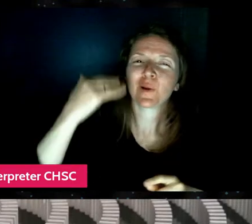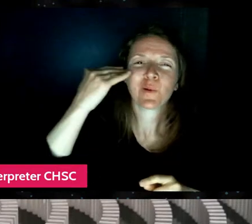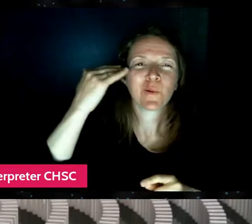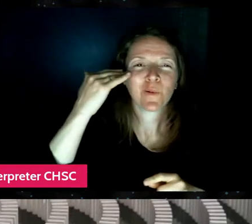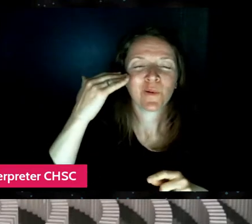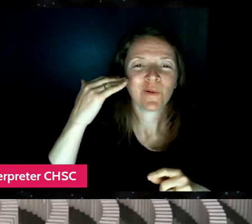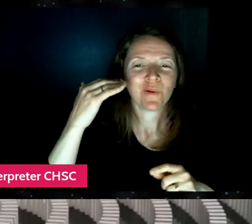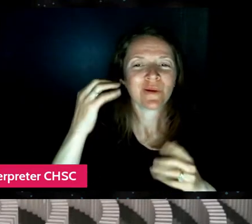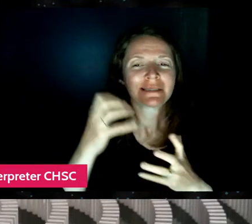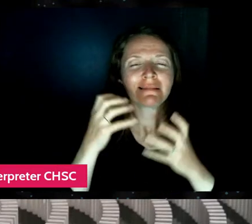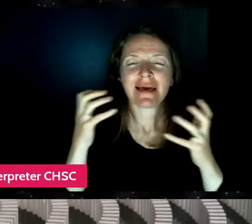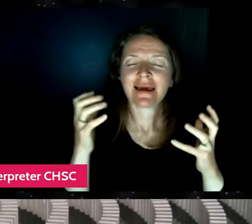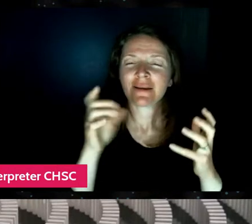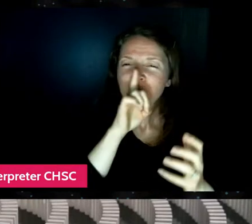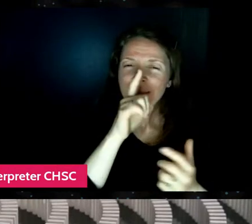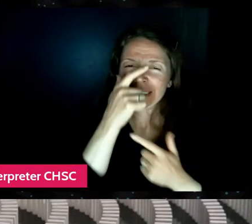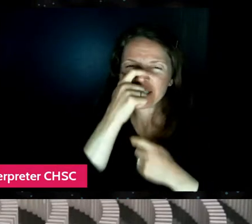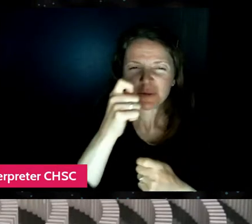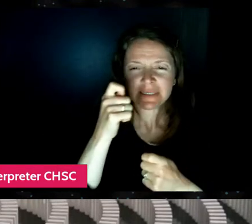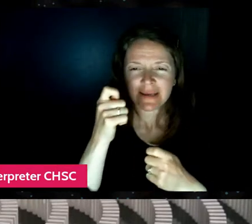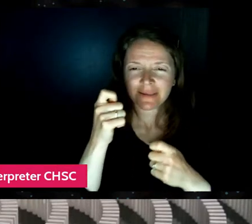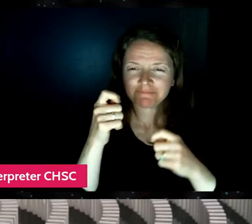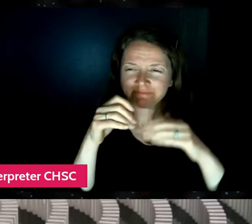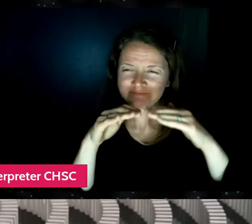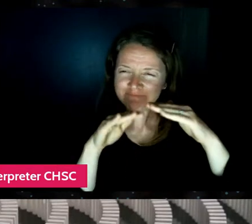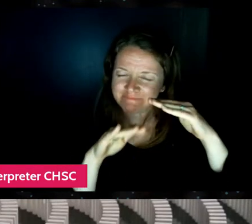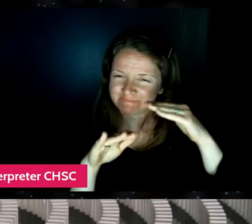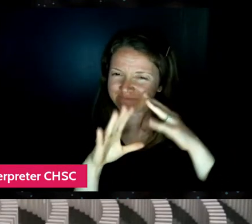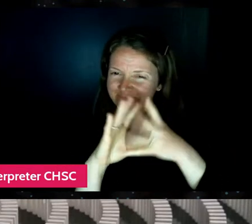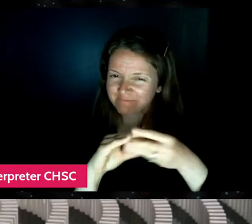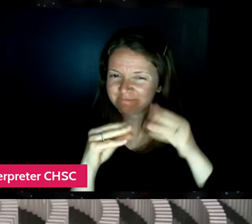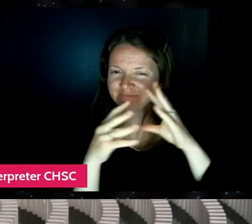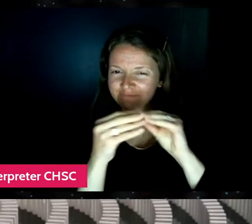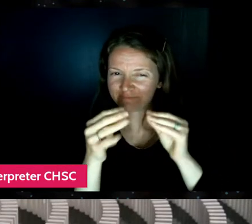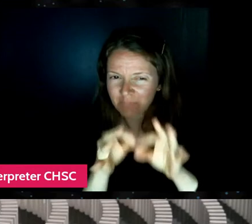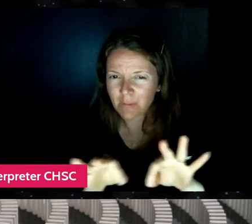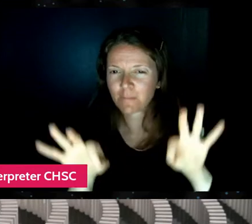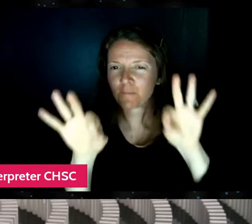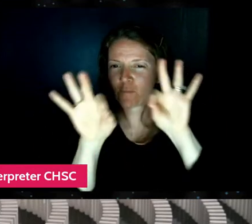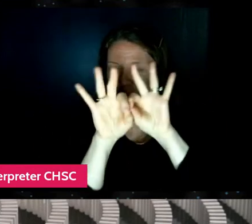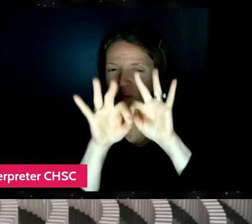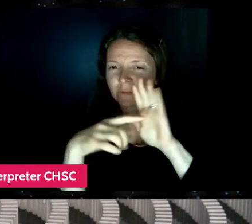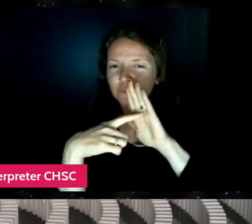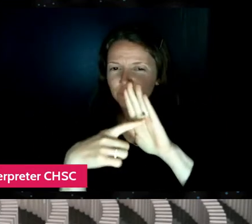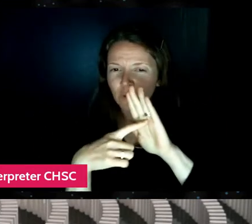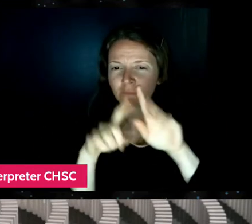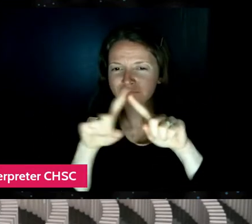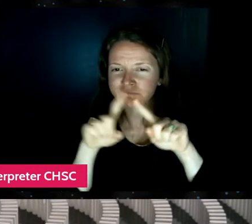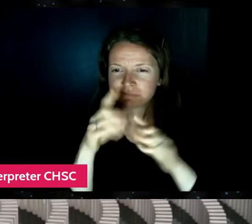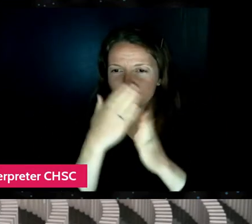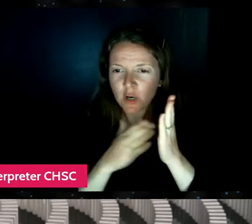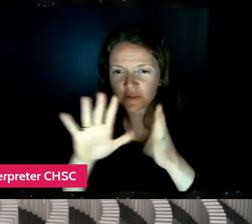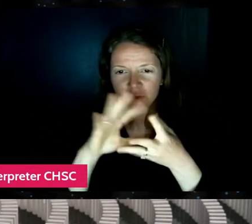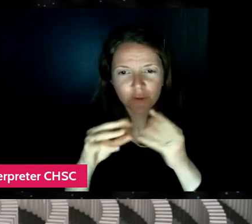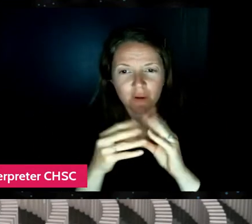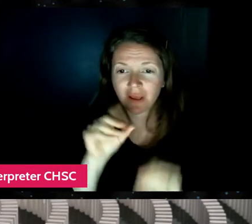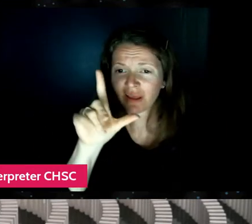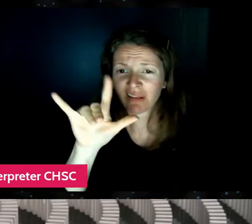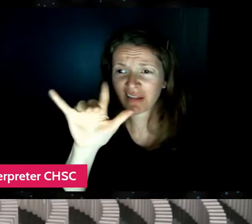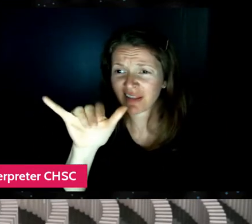really interesting subtext. There was, it was just a really rich story. Lily's a great character and I just knew